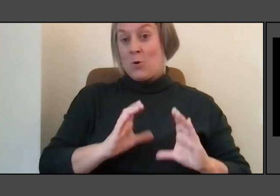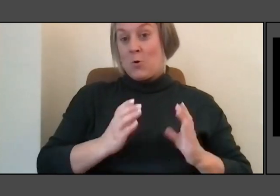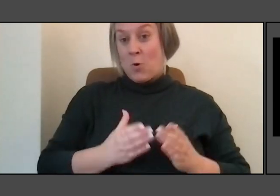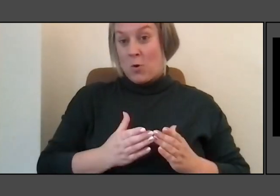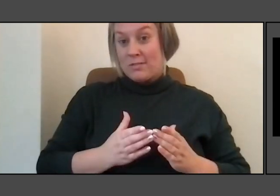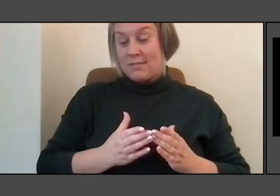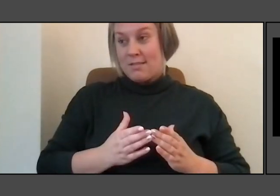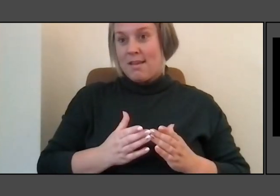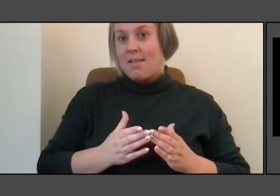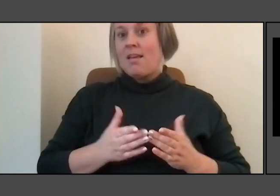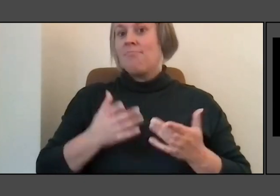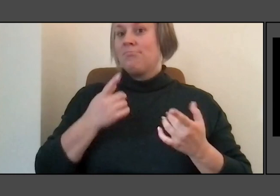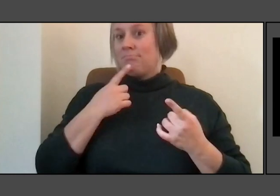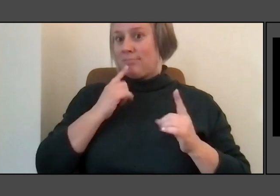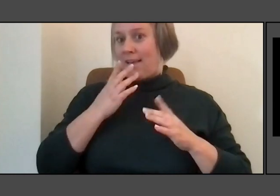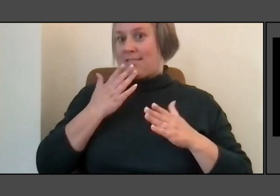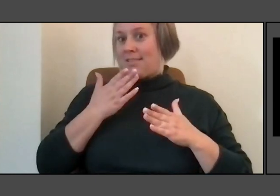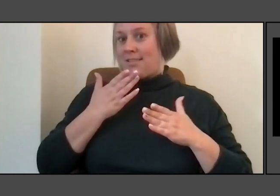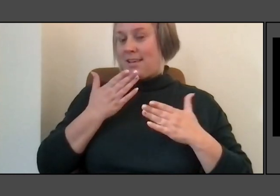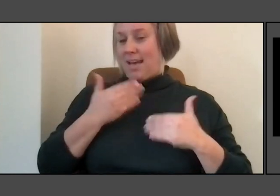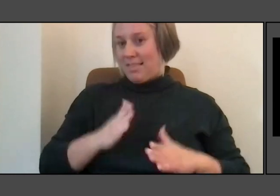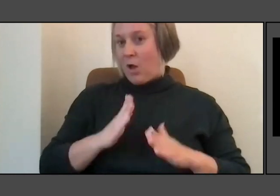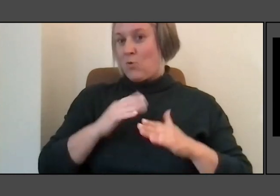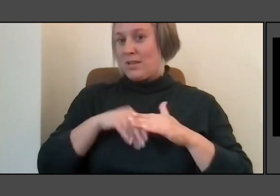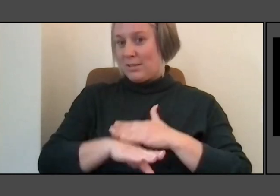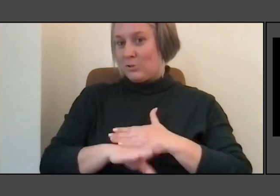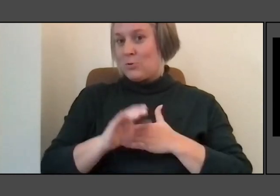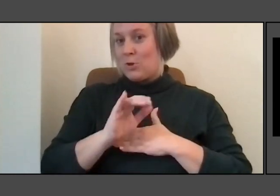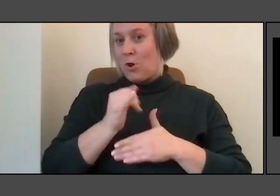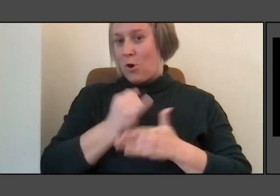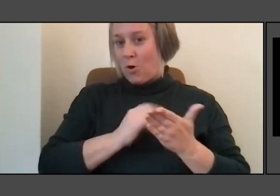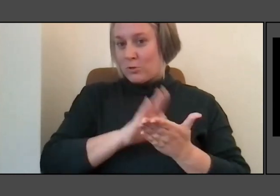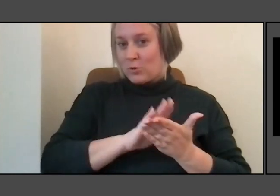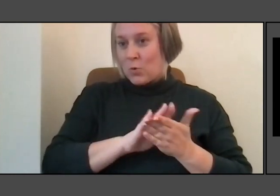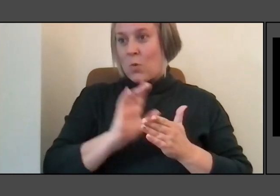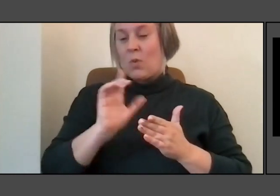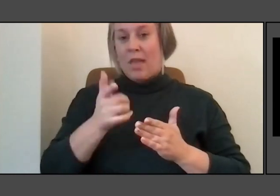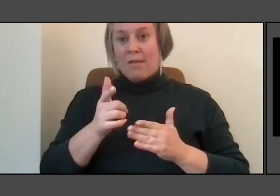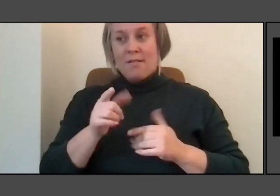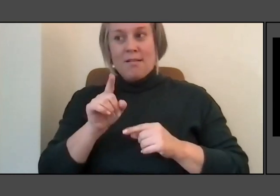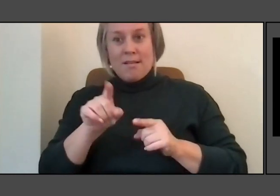and then into the, you know, other departments and there was a phrase